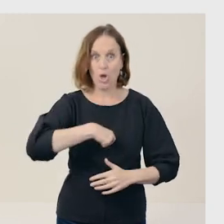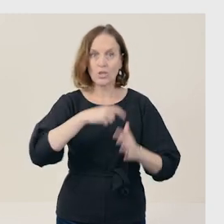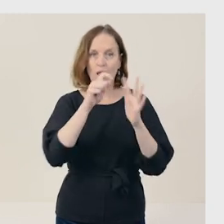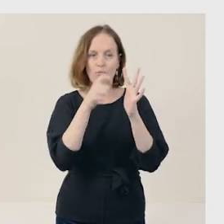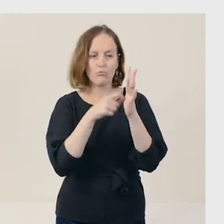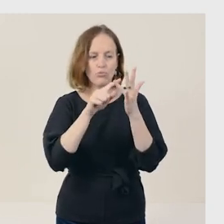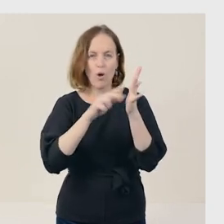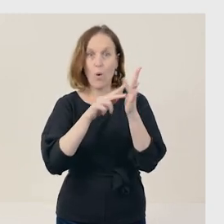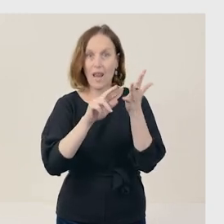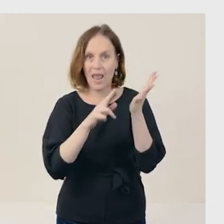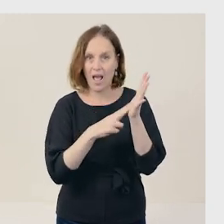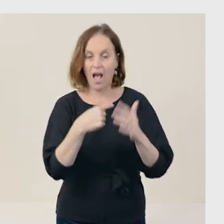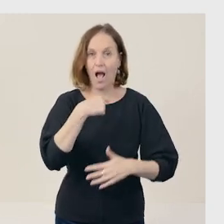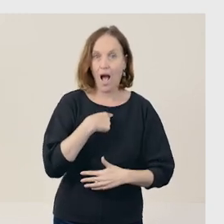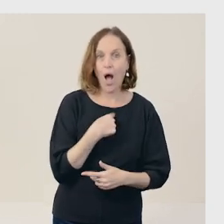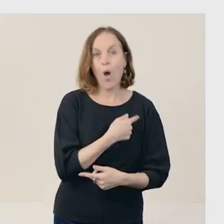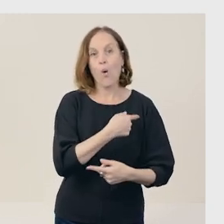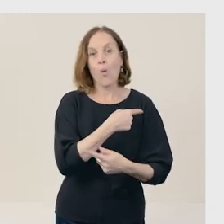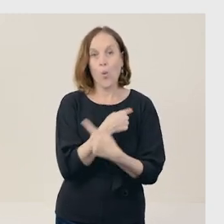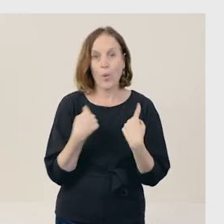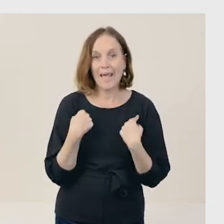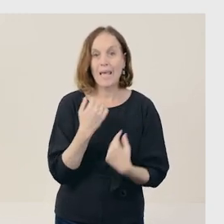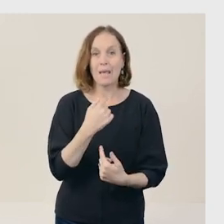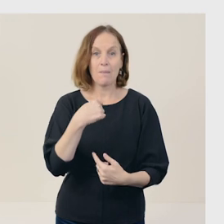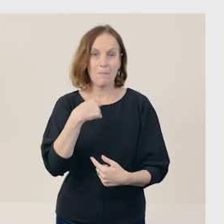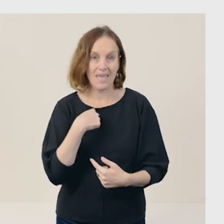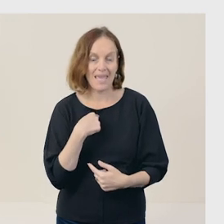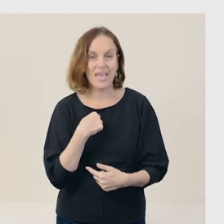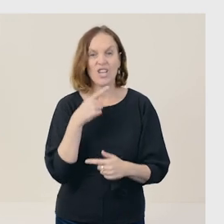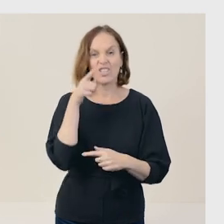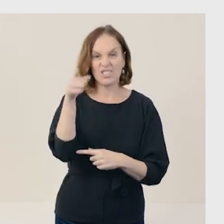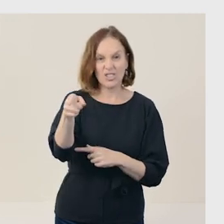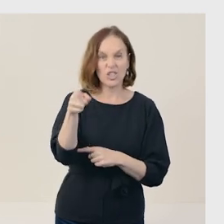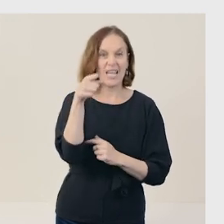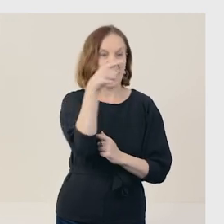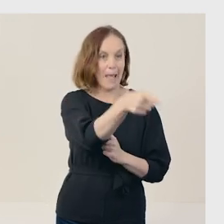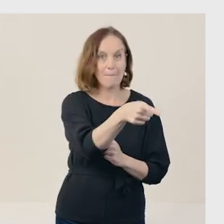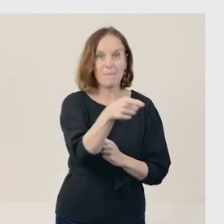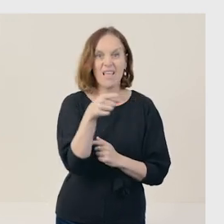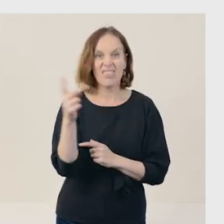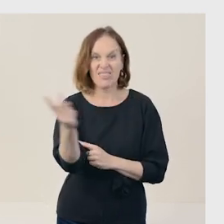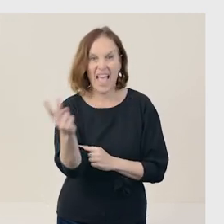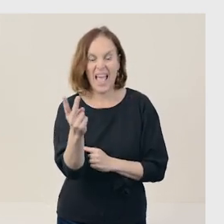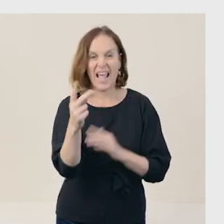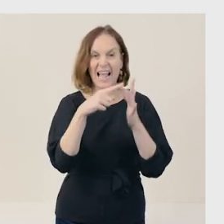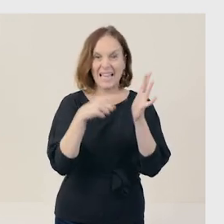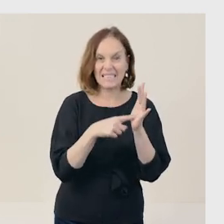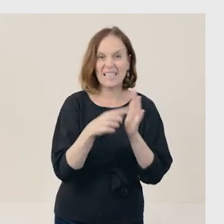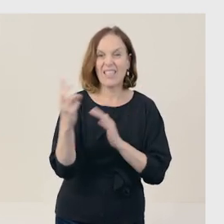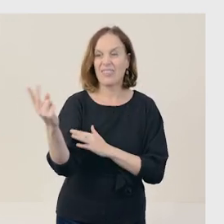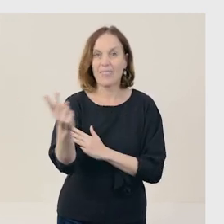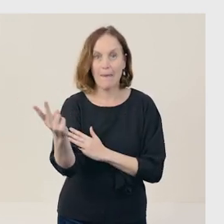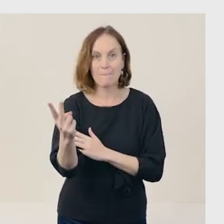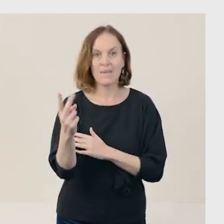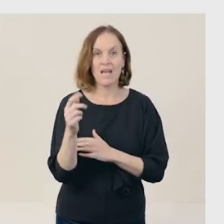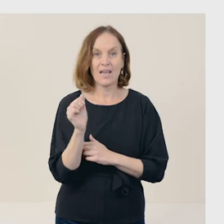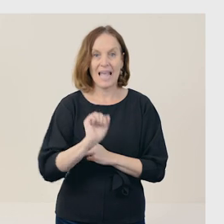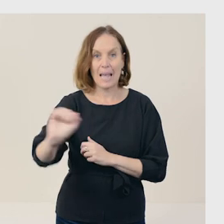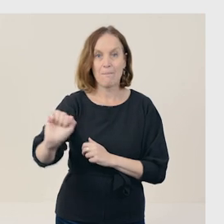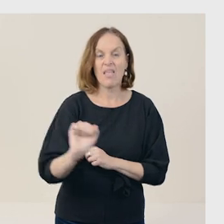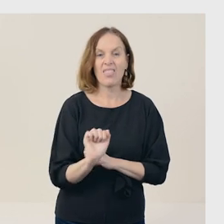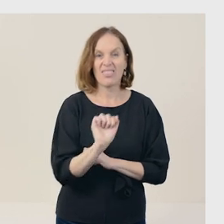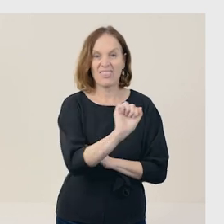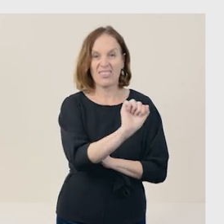Words like 'I', 'we', 'me', 'she', 'him', 'they', 'it', 'them', 'him', or 'her'.